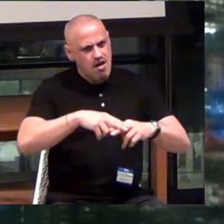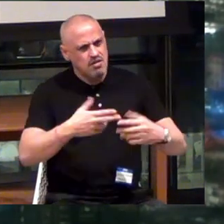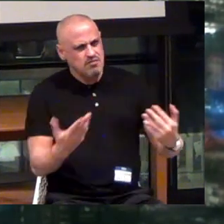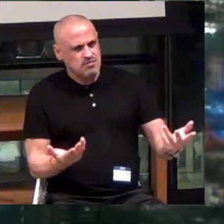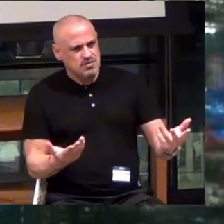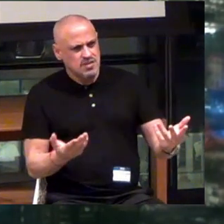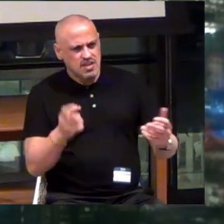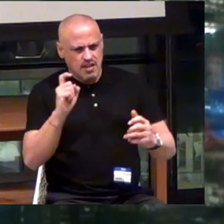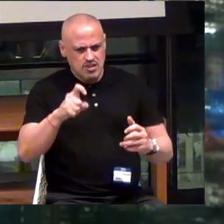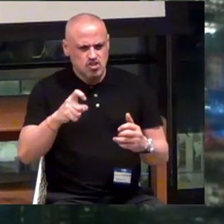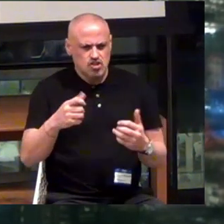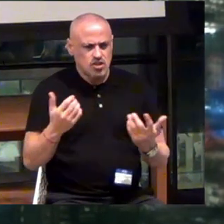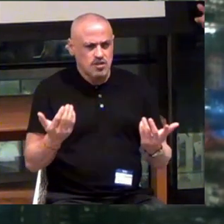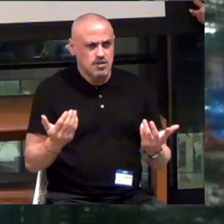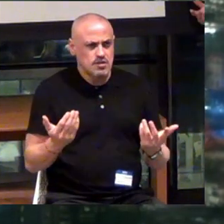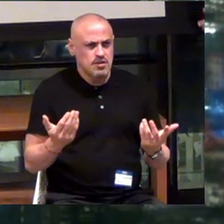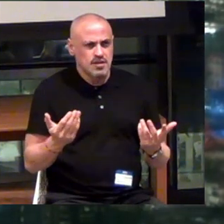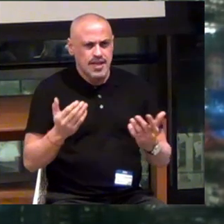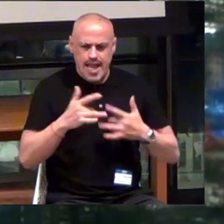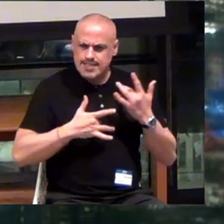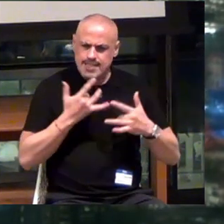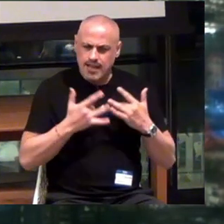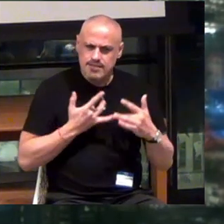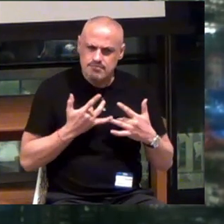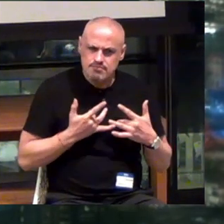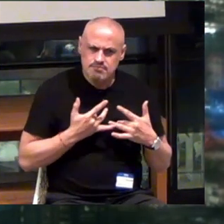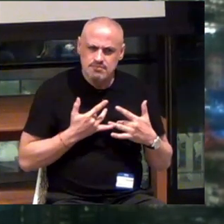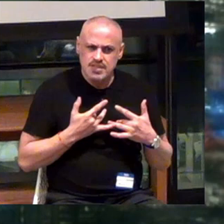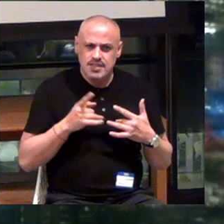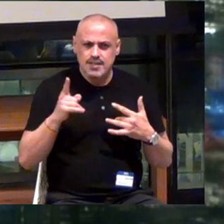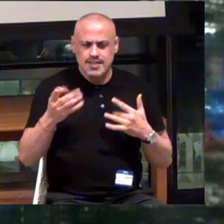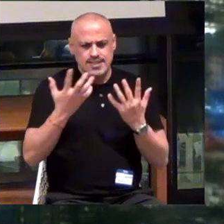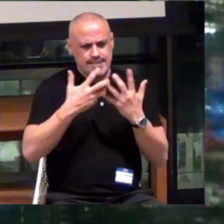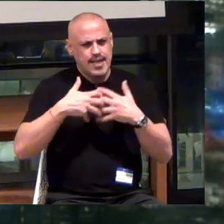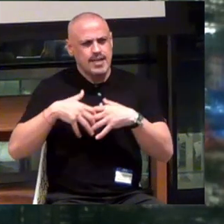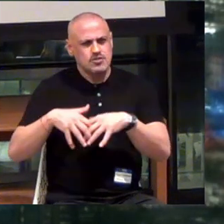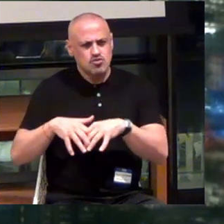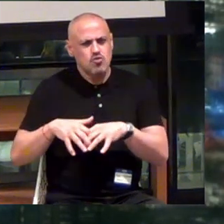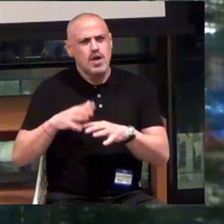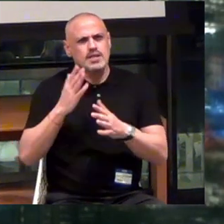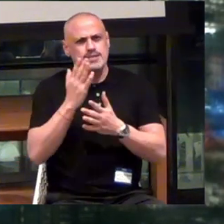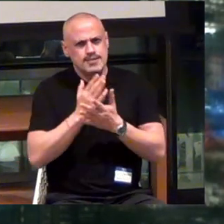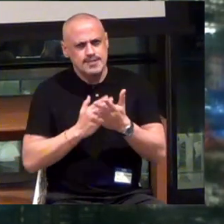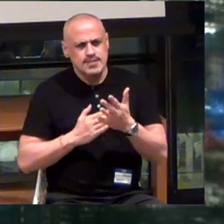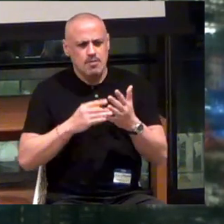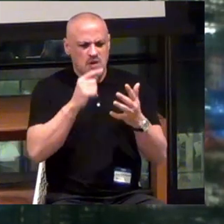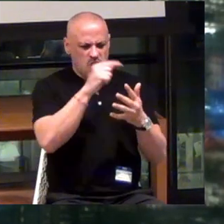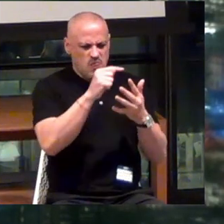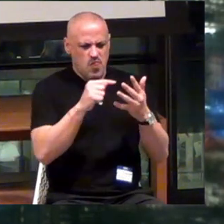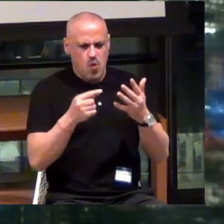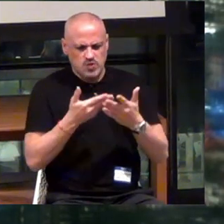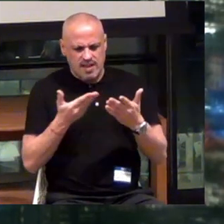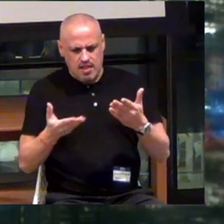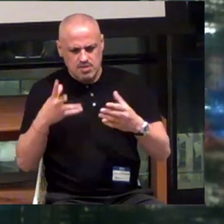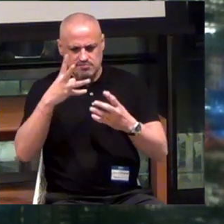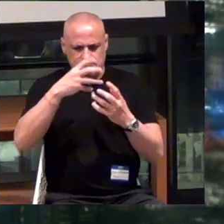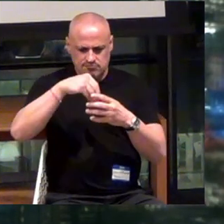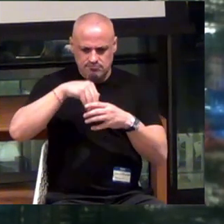They should be exciting. And he's integrated, I think, some of those elements into what ARx is.